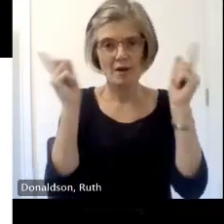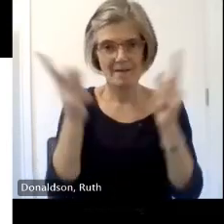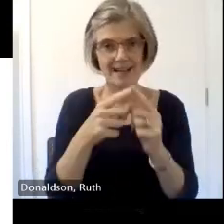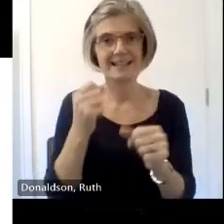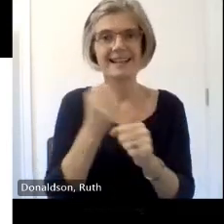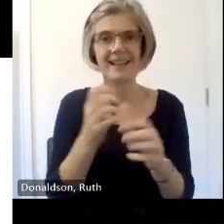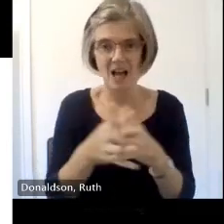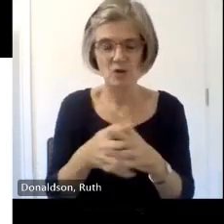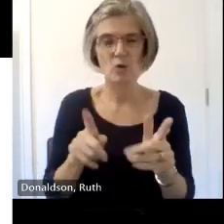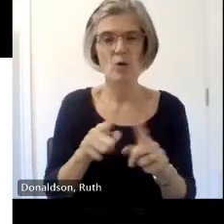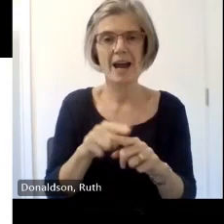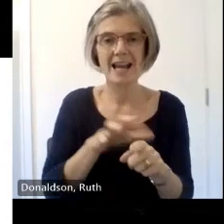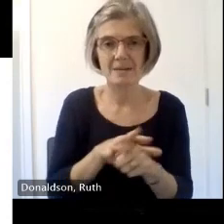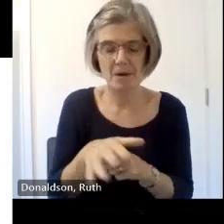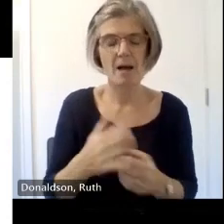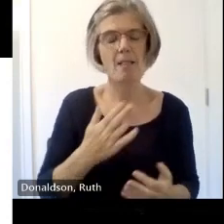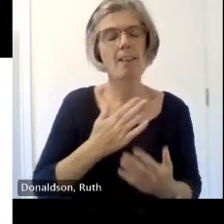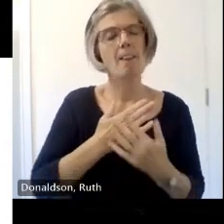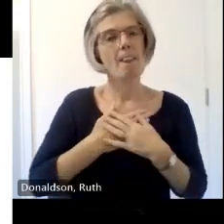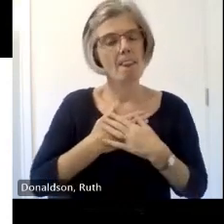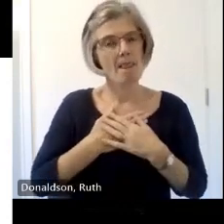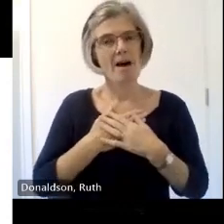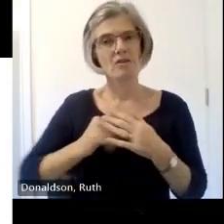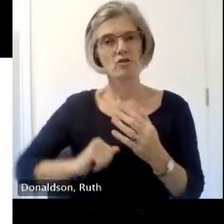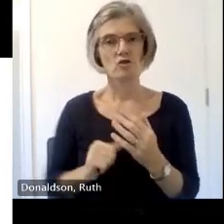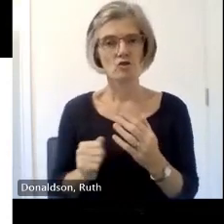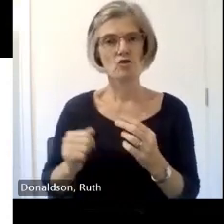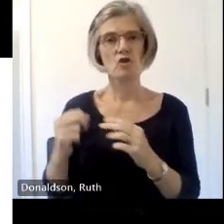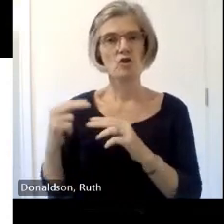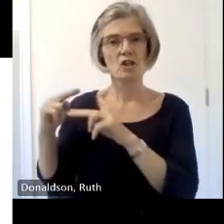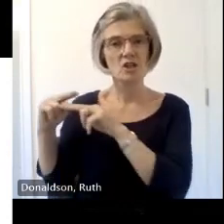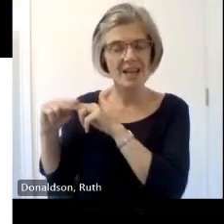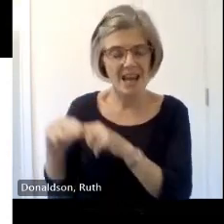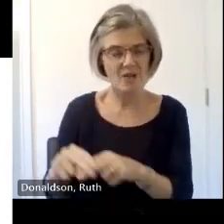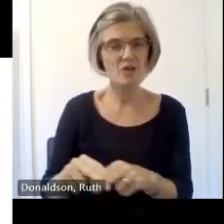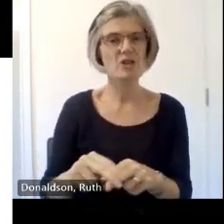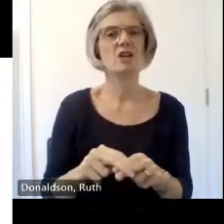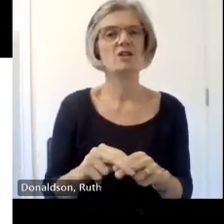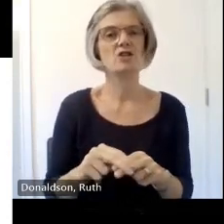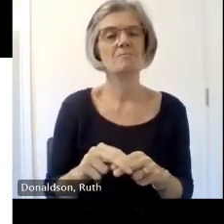history and Heritage has influenced many aspects of his career since including his time spent as